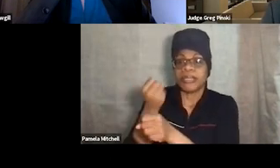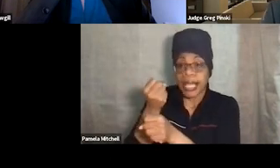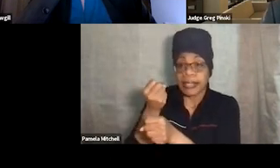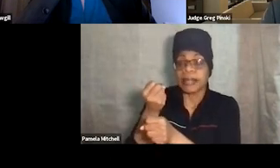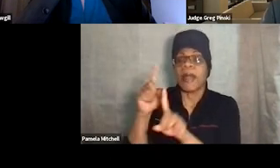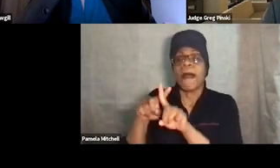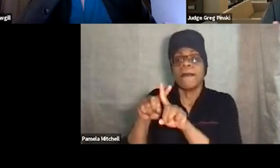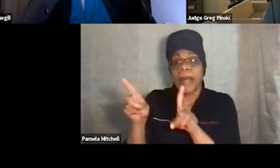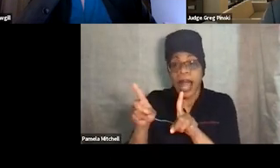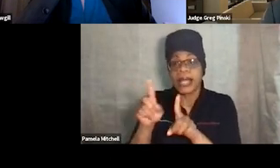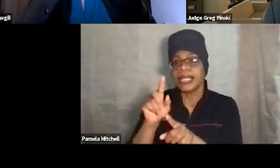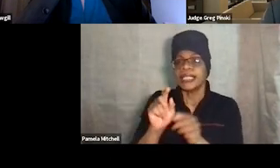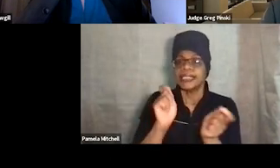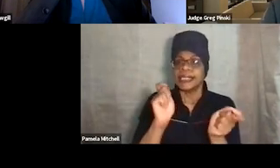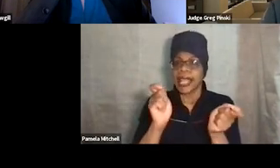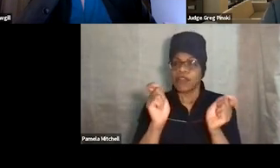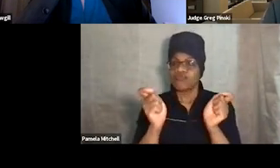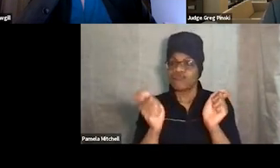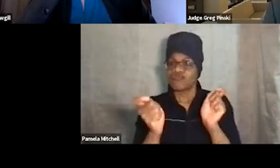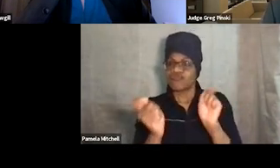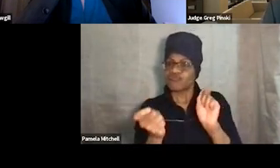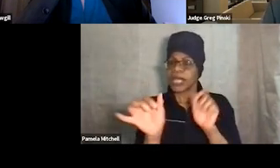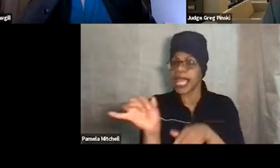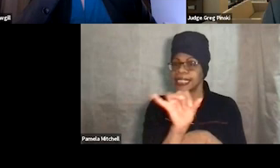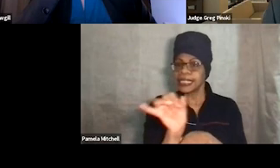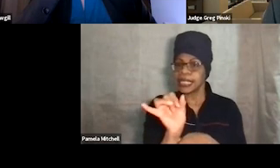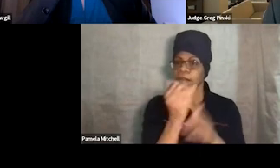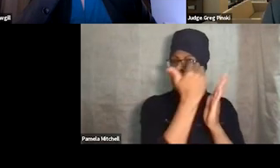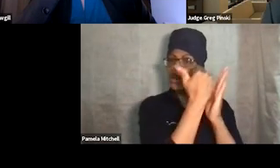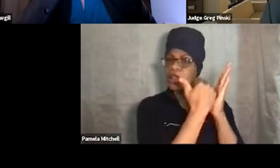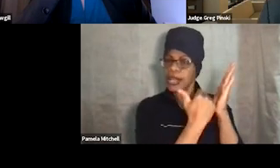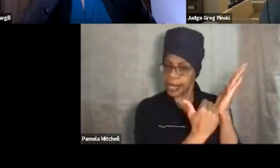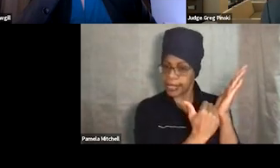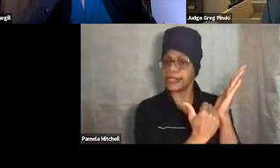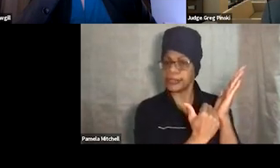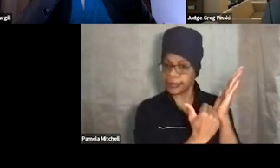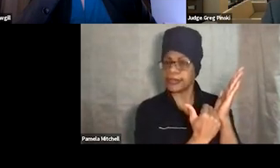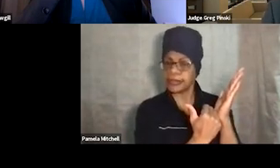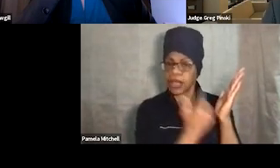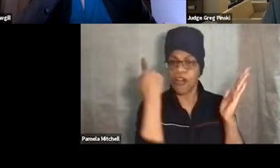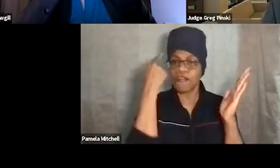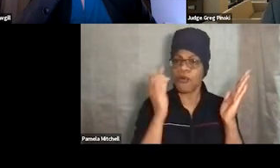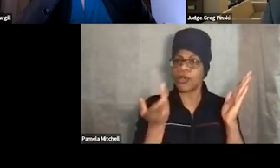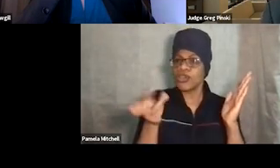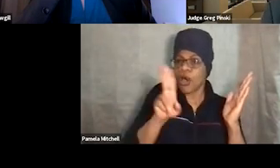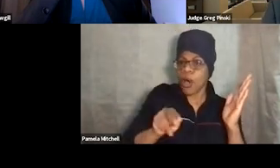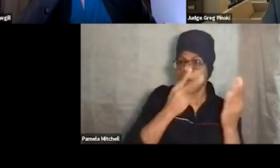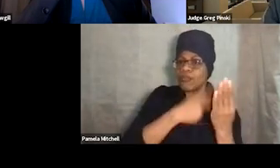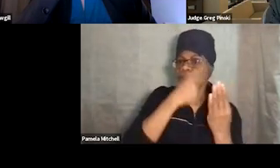But tailoring a similar list, a similar list for your own program is important.